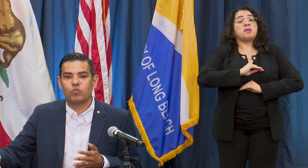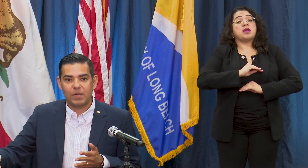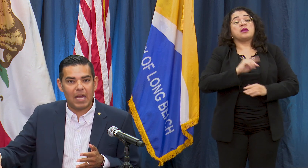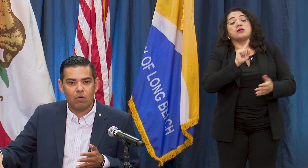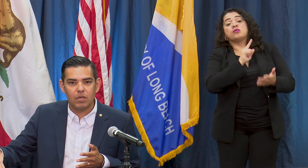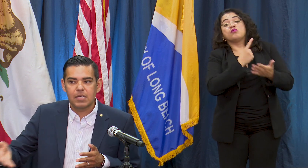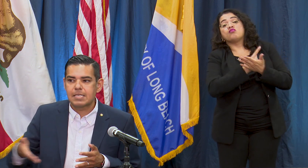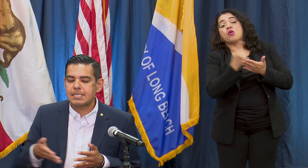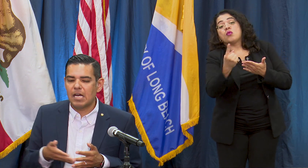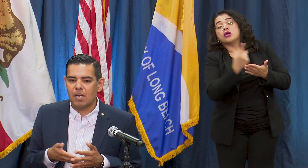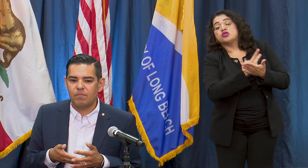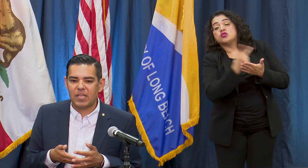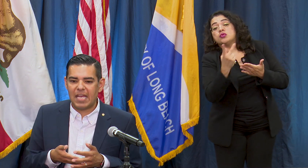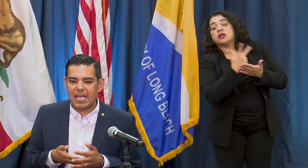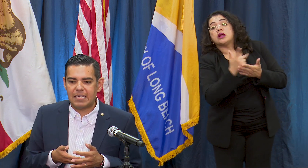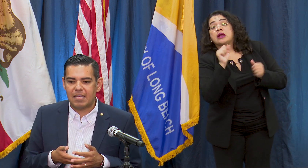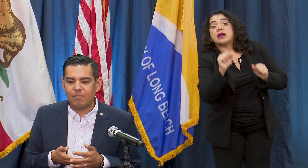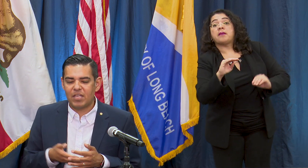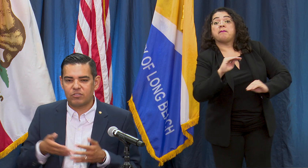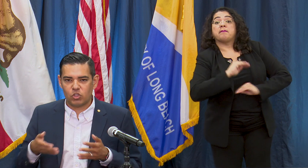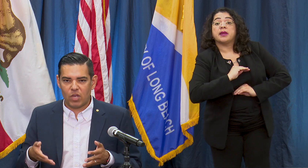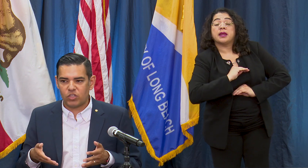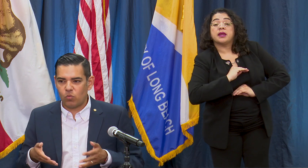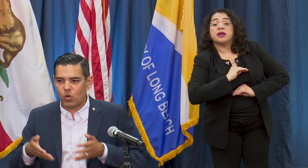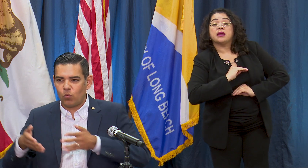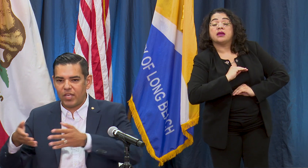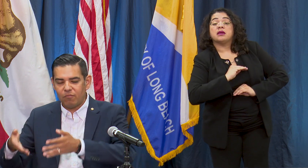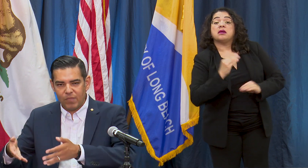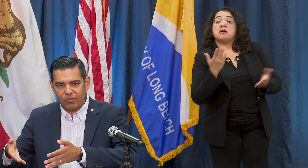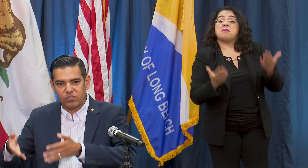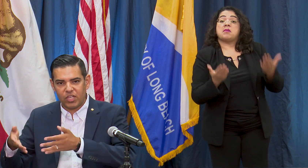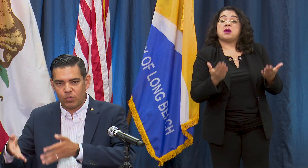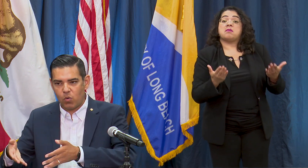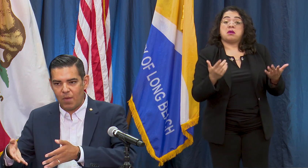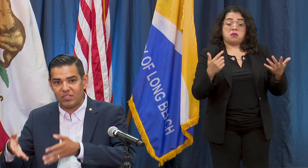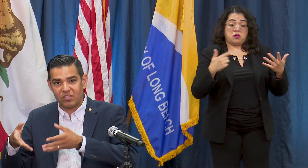from now and be in a situation where we've met the state requirements as a